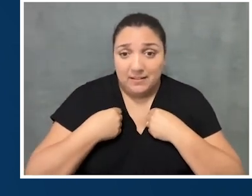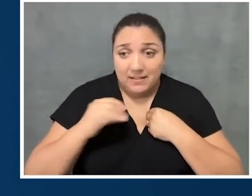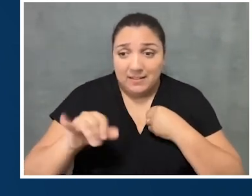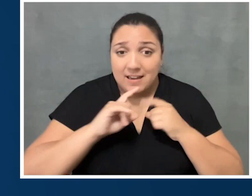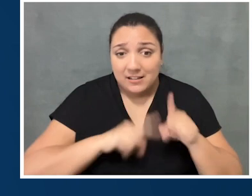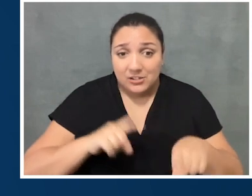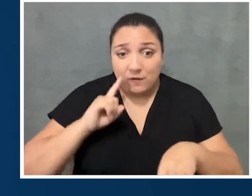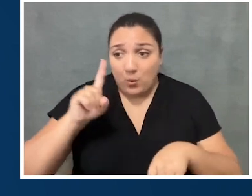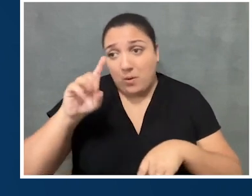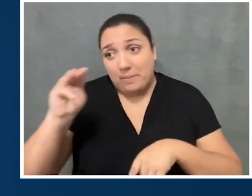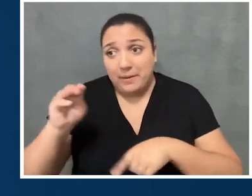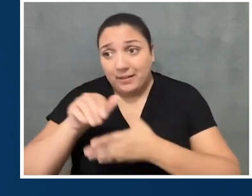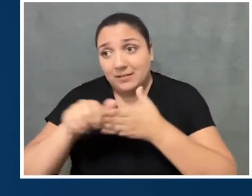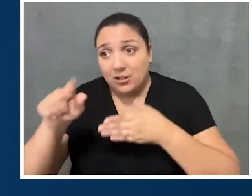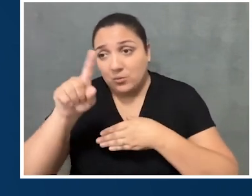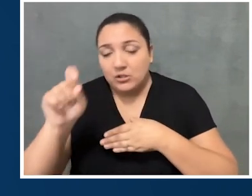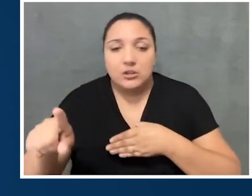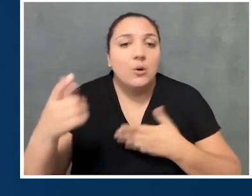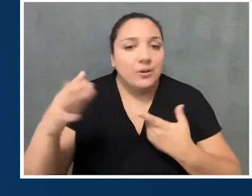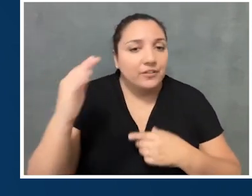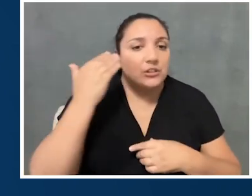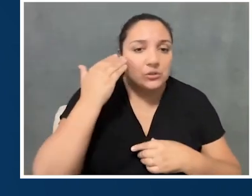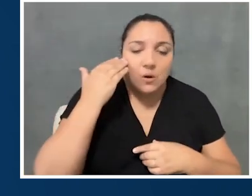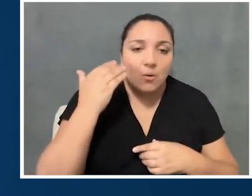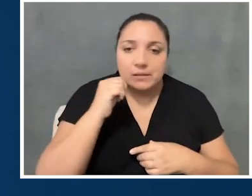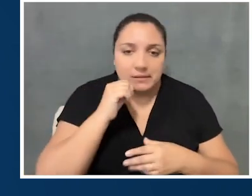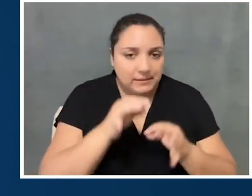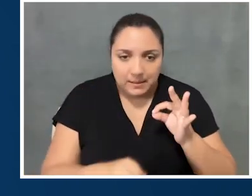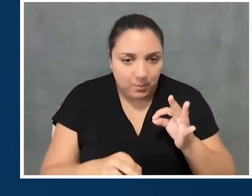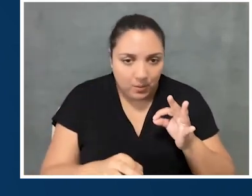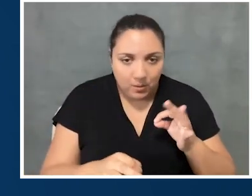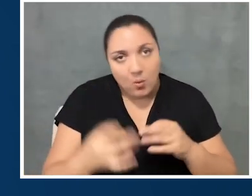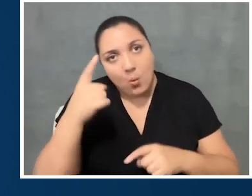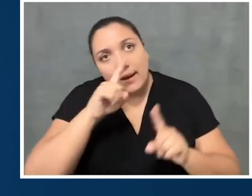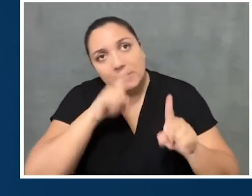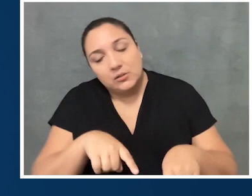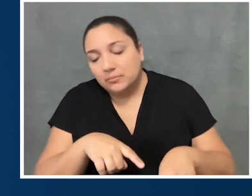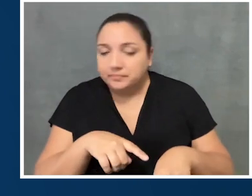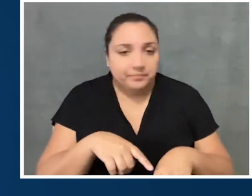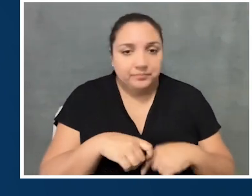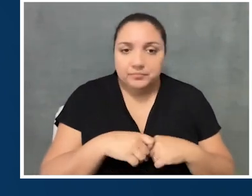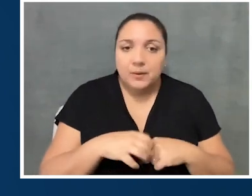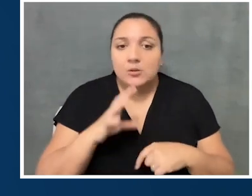to the million-dollar question. And as we know, like, it's not that simple that there's just one answer, right?